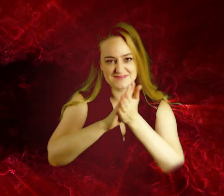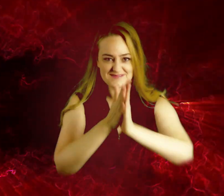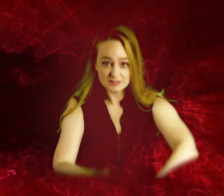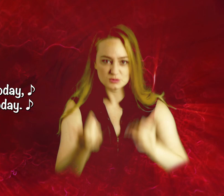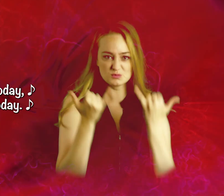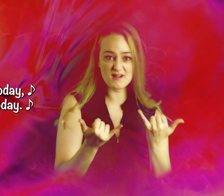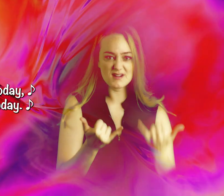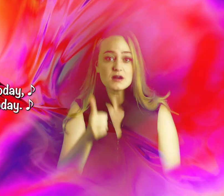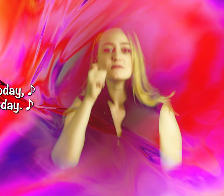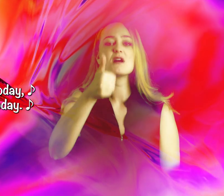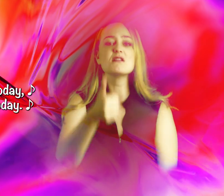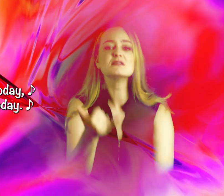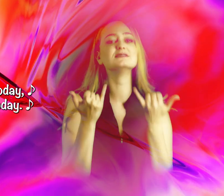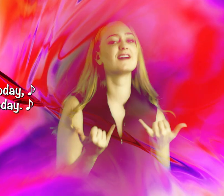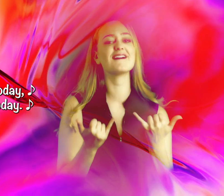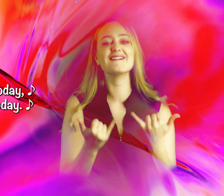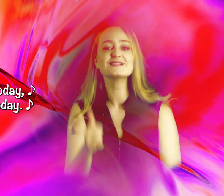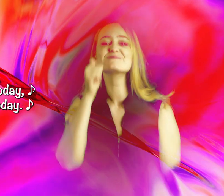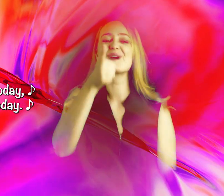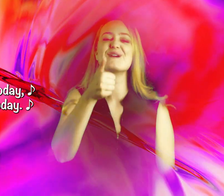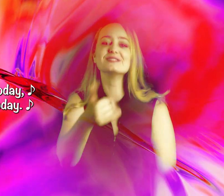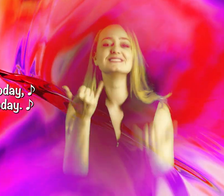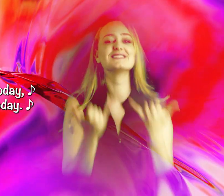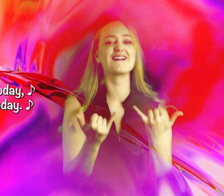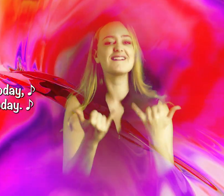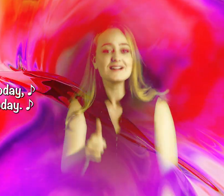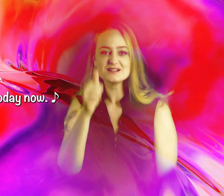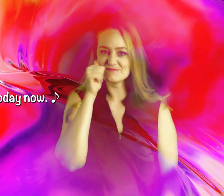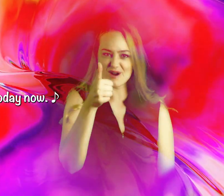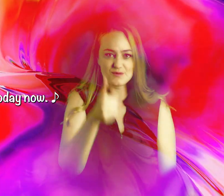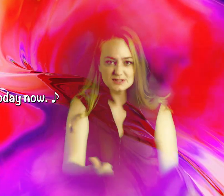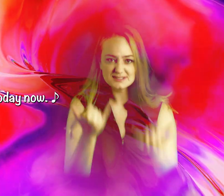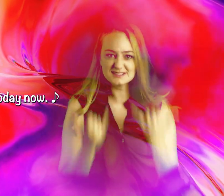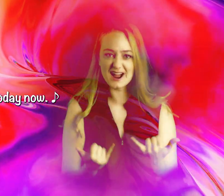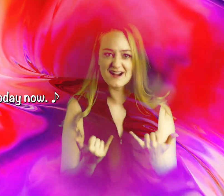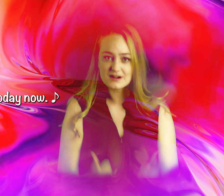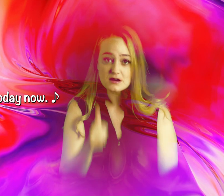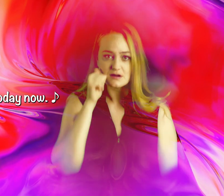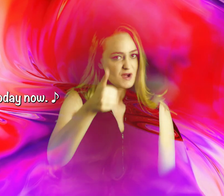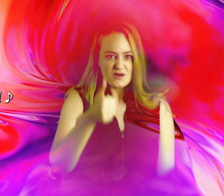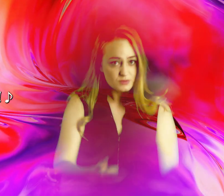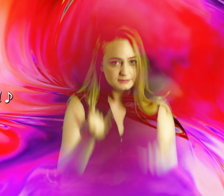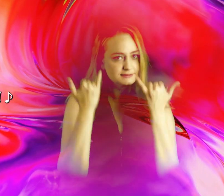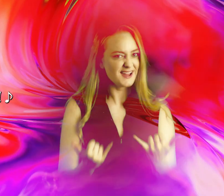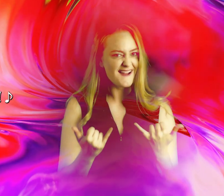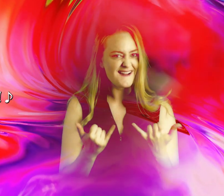Now tomorrow’s today, now tomorrow’s today. Now tomorrow’s today now. Tomorrow’s today!